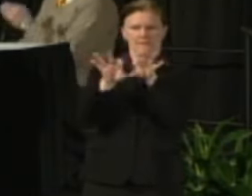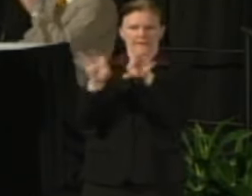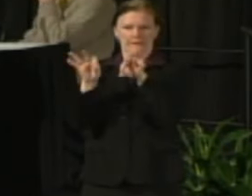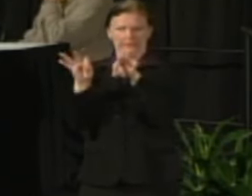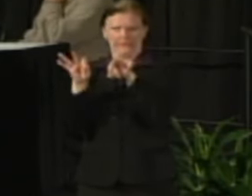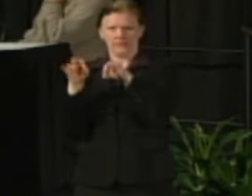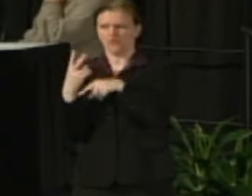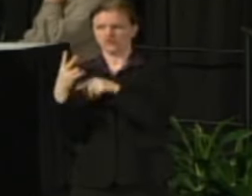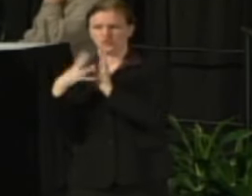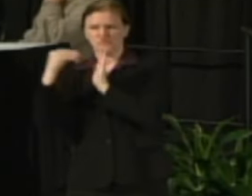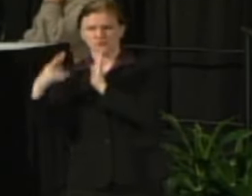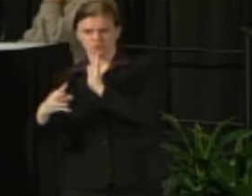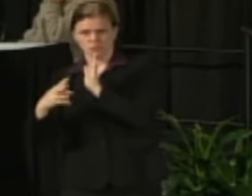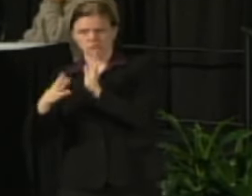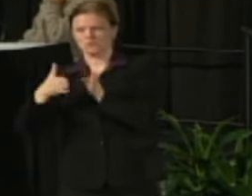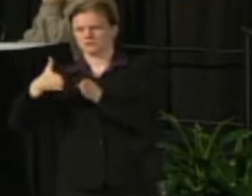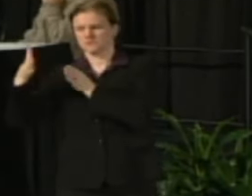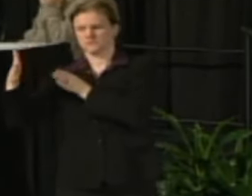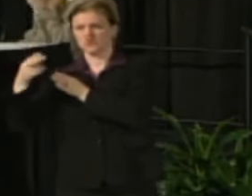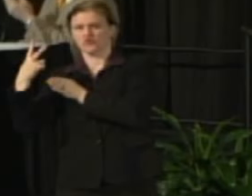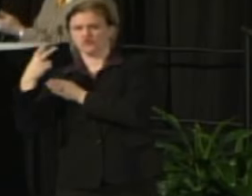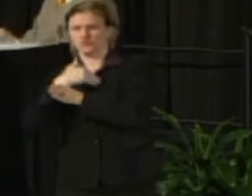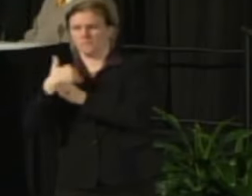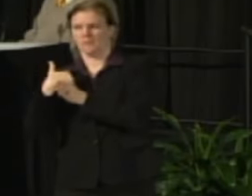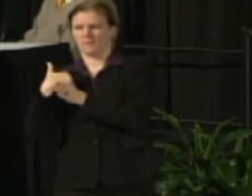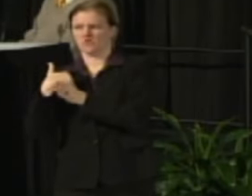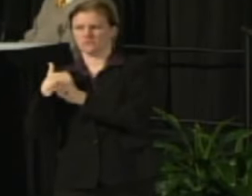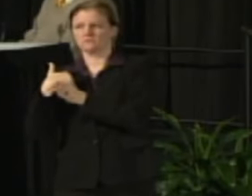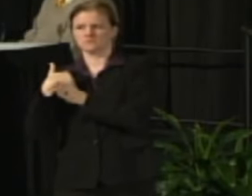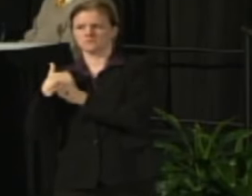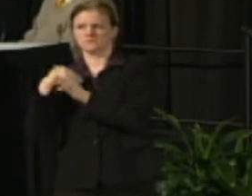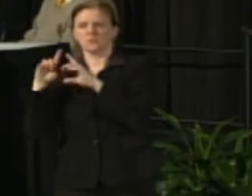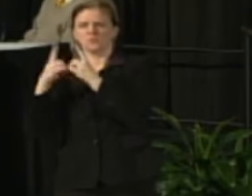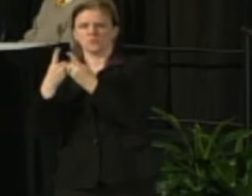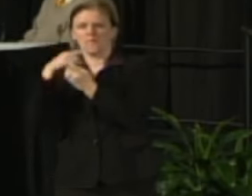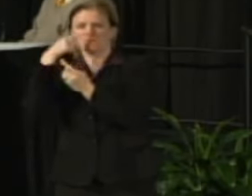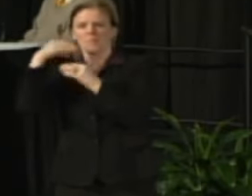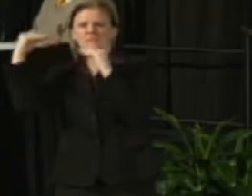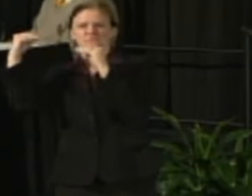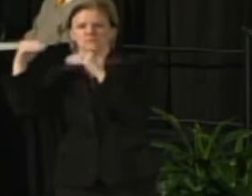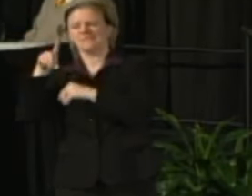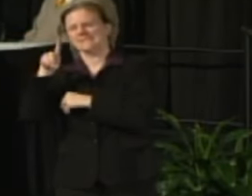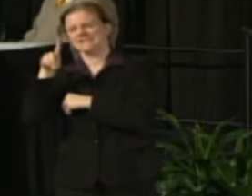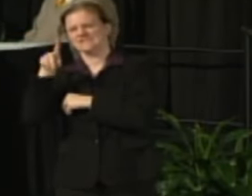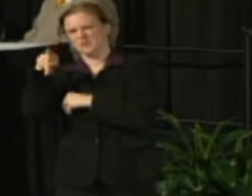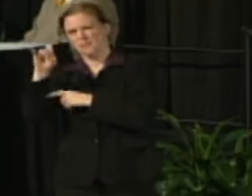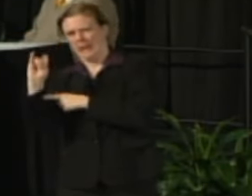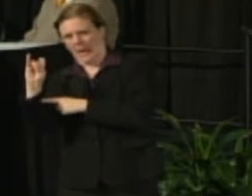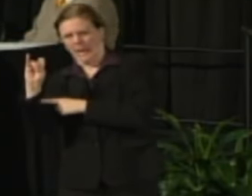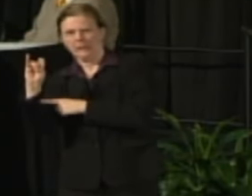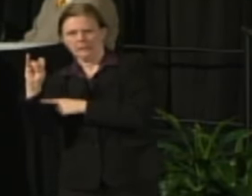two student members and two members that would come from the Department of Public Instruction and one representing vocational schools.